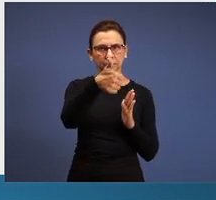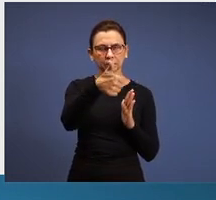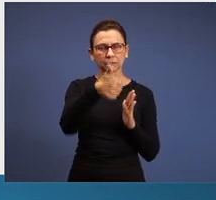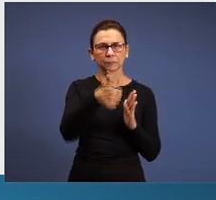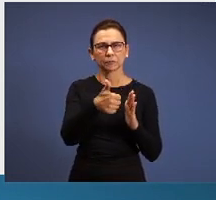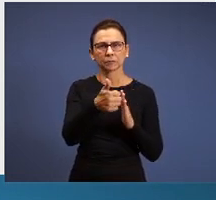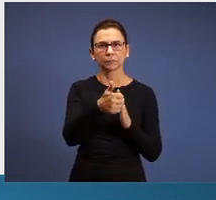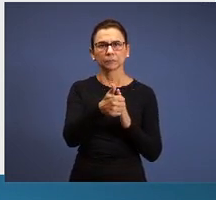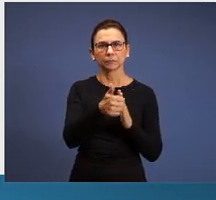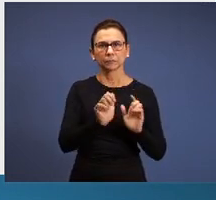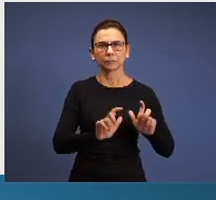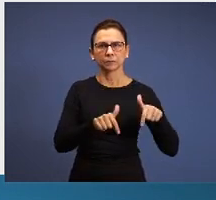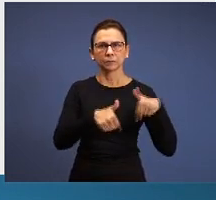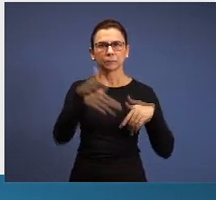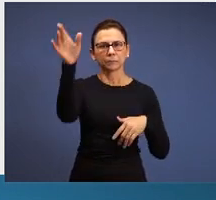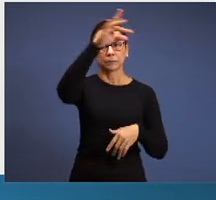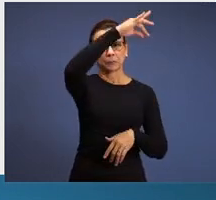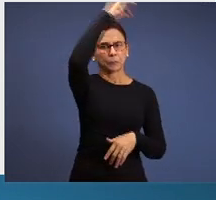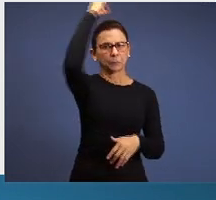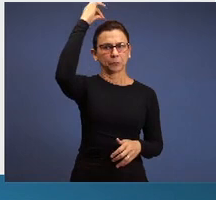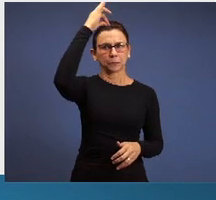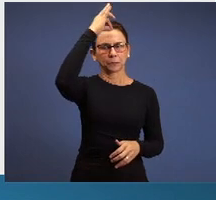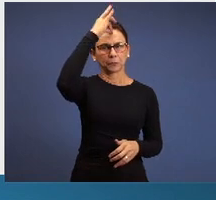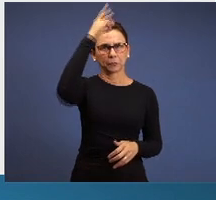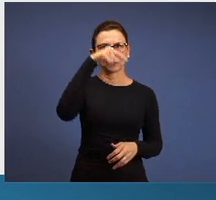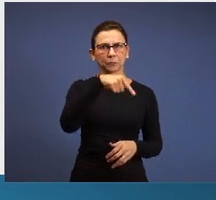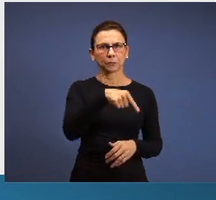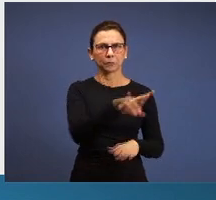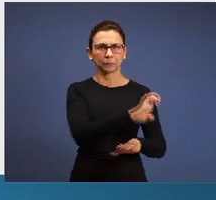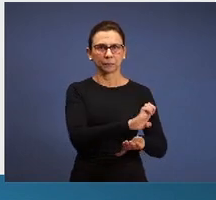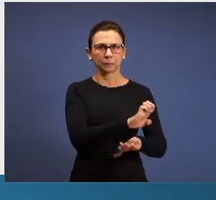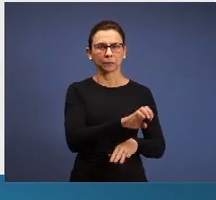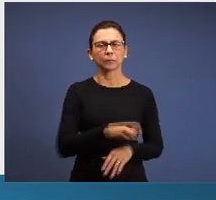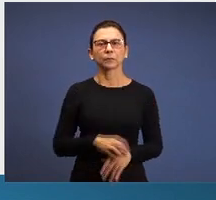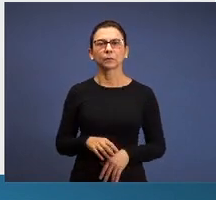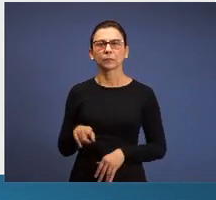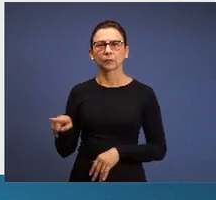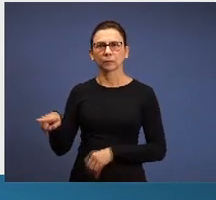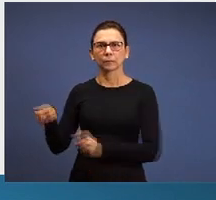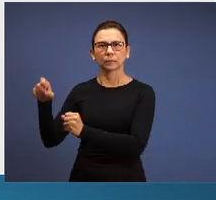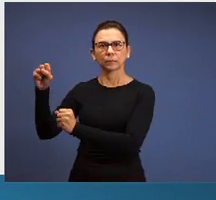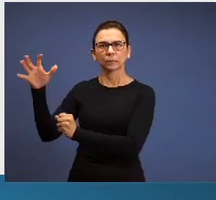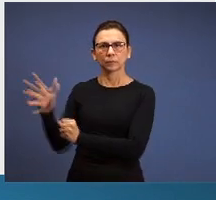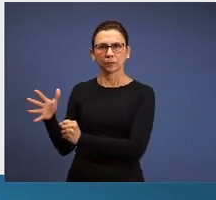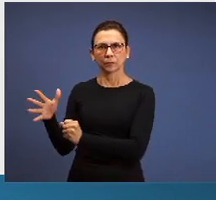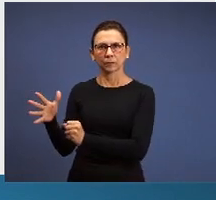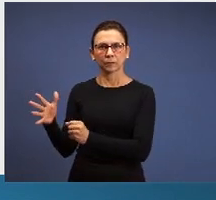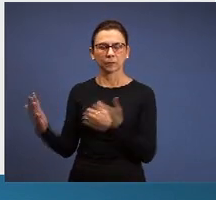operation of Holy Spirit, in Ephesus and in Sardis, we’ll go to the verses, the brethren open